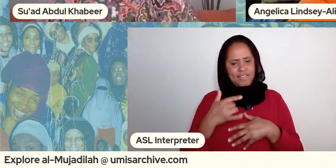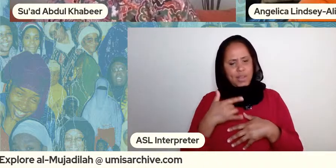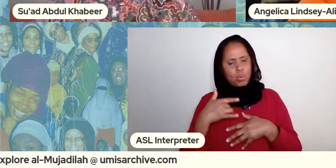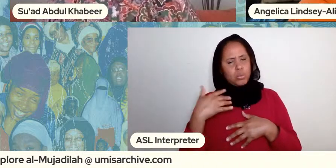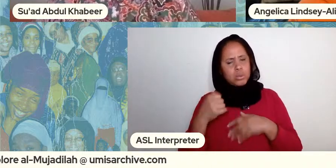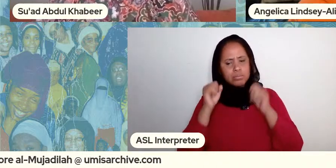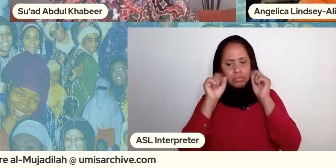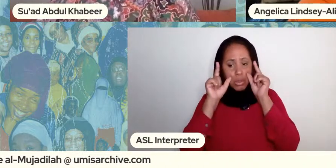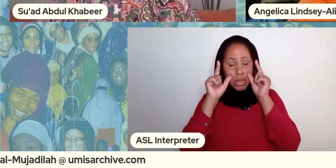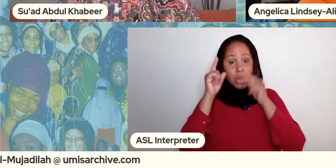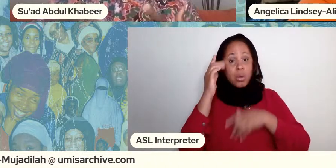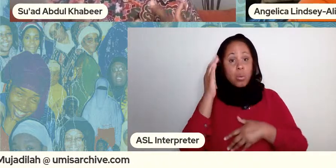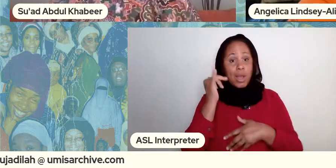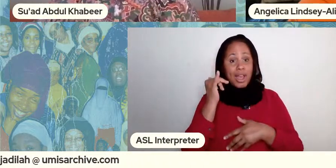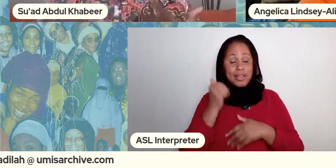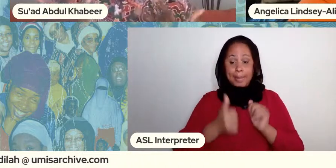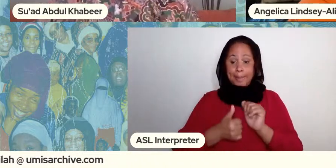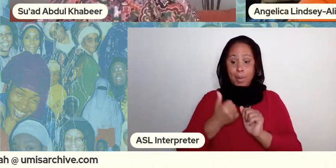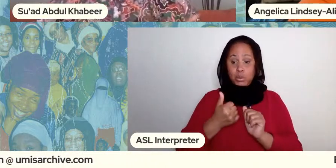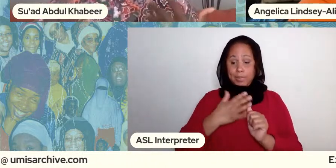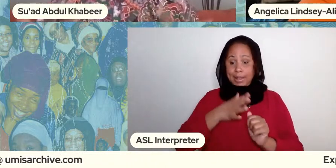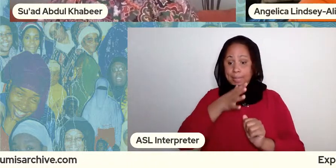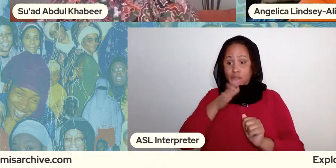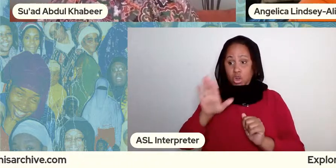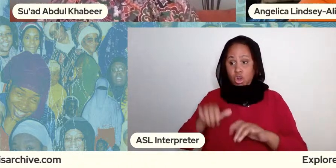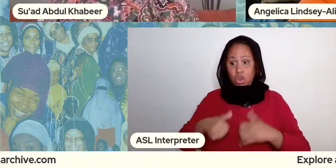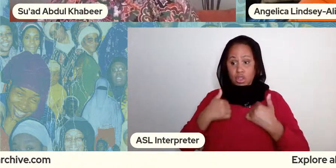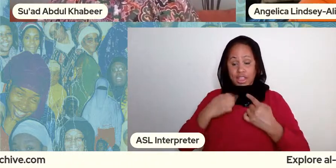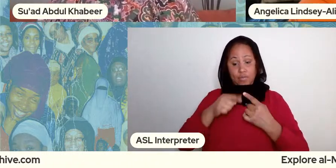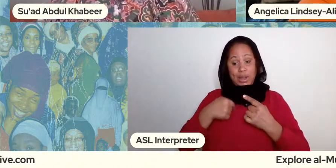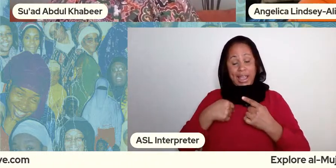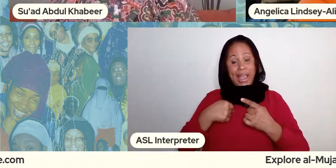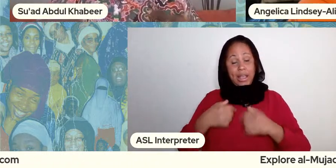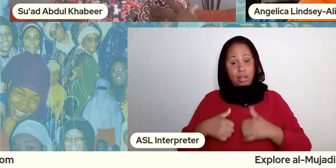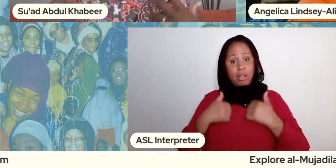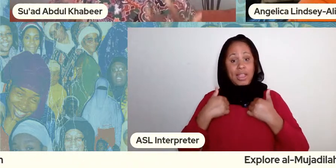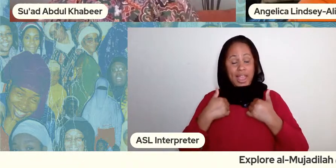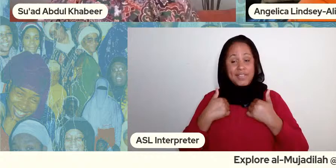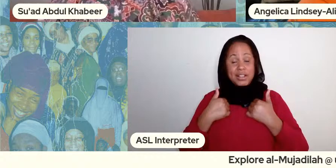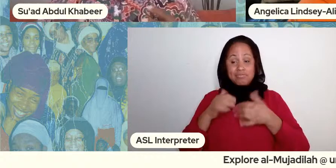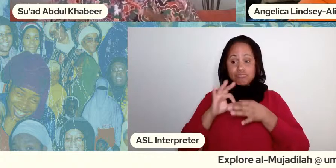as i was around in her relationships particularly with her husband right um and in community she was